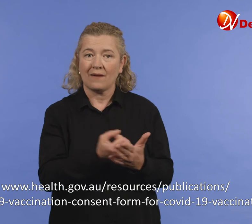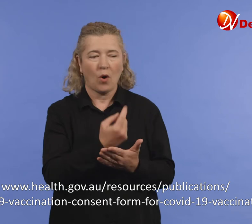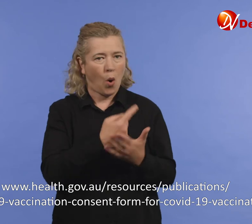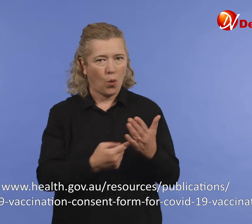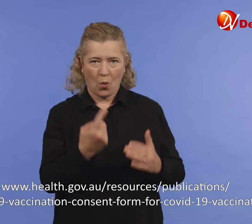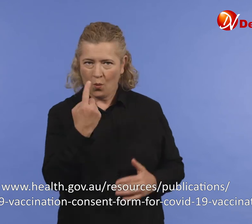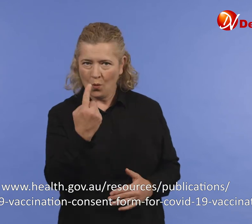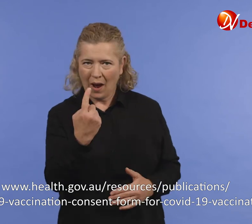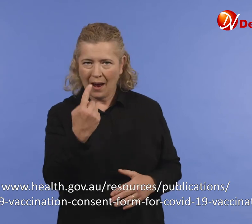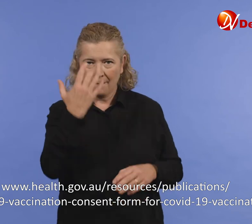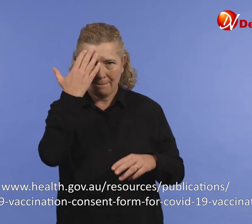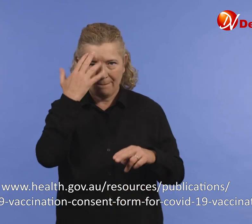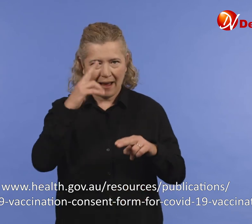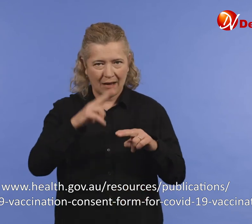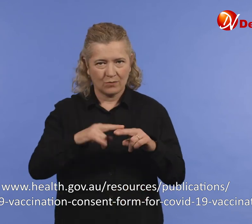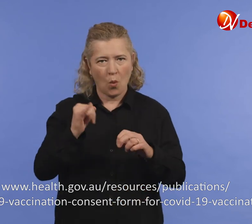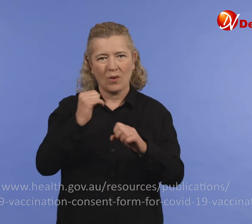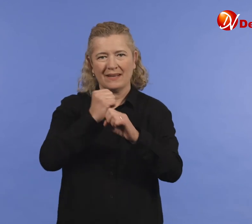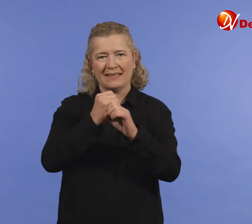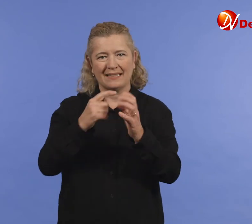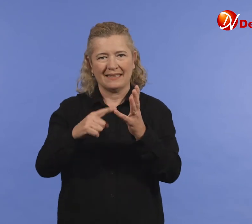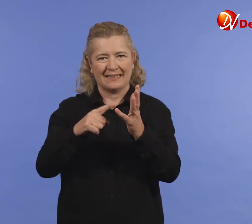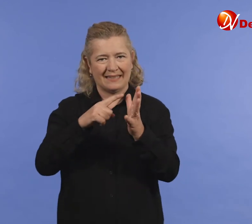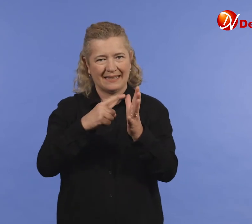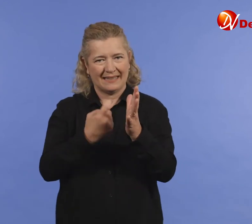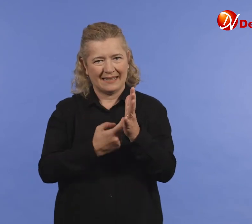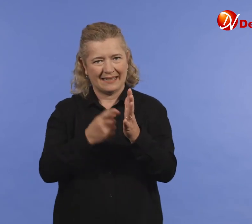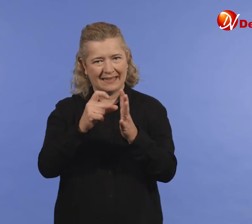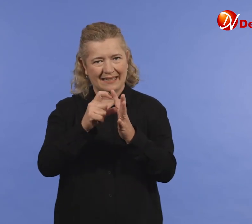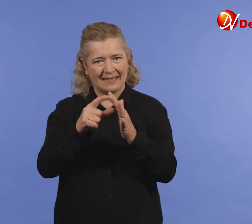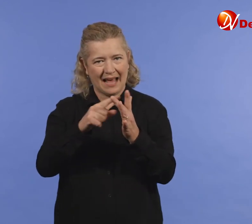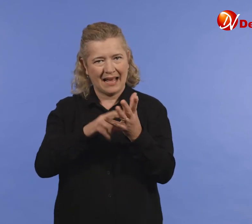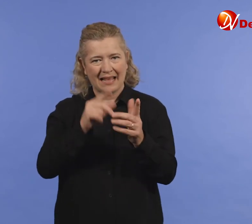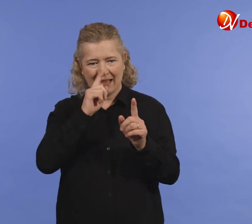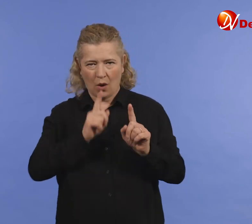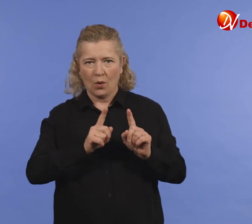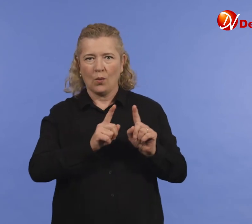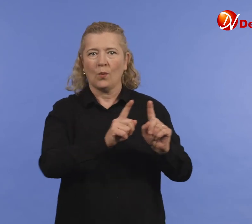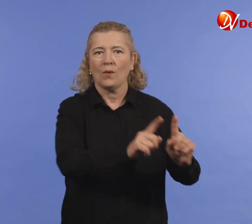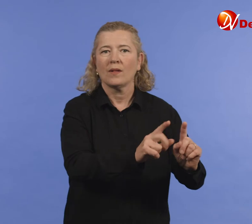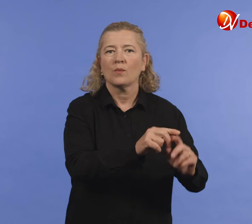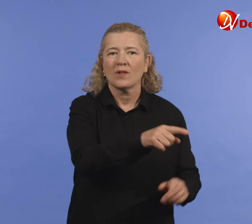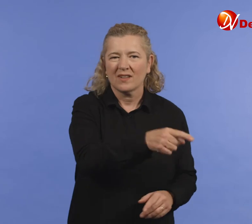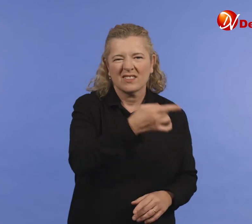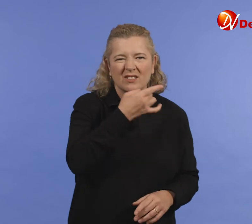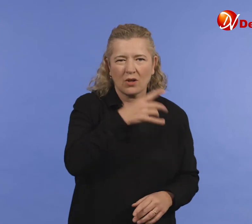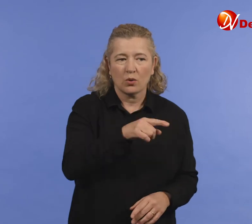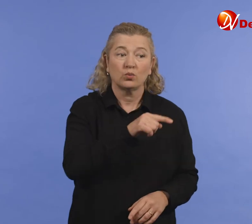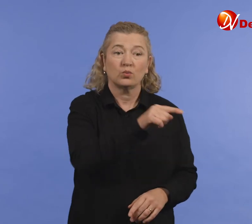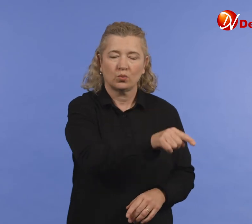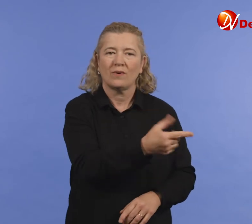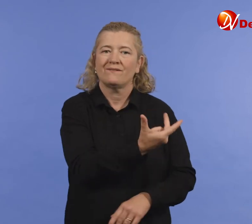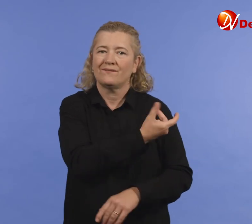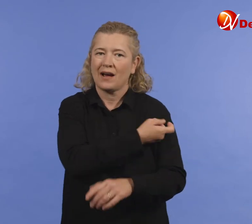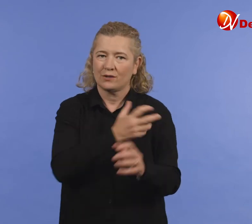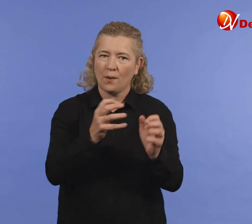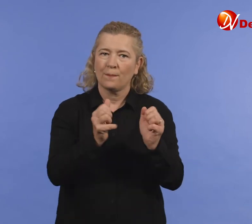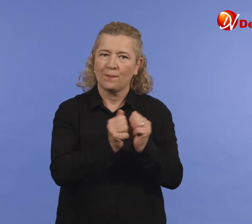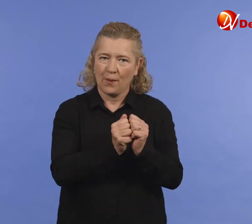For COVIDSafe reasons, only one parent or guardian can attend a vaccination appointment with a child.